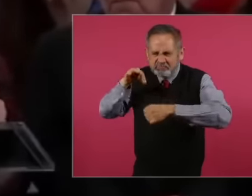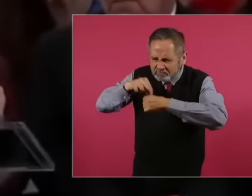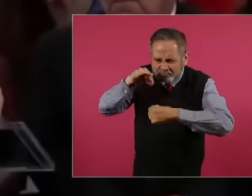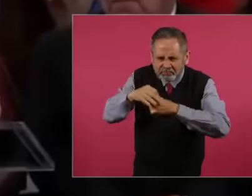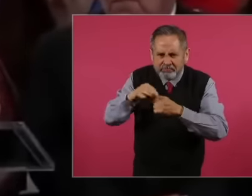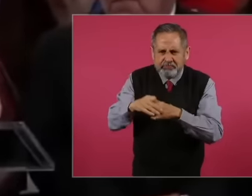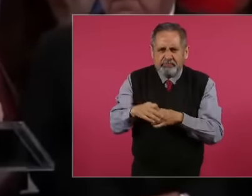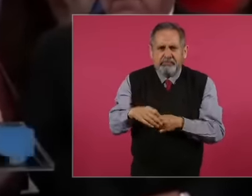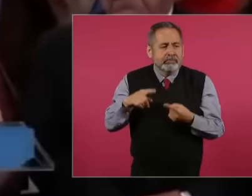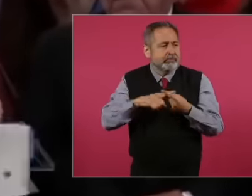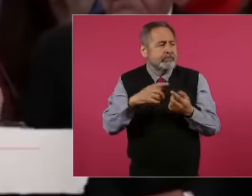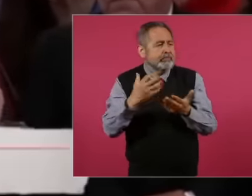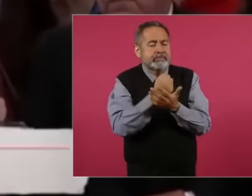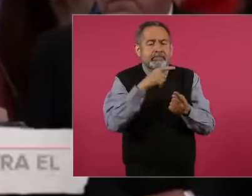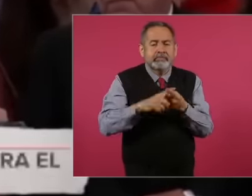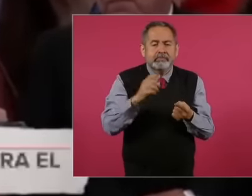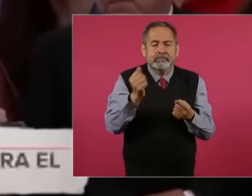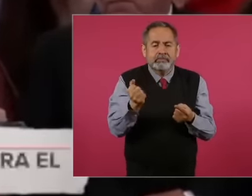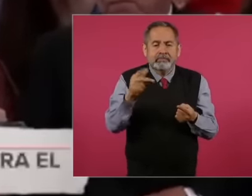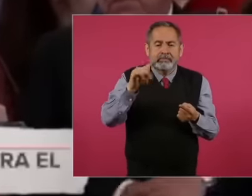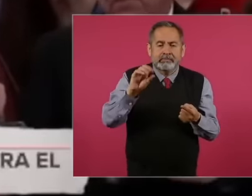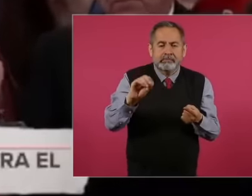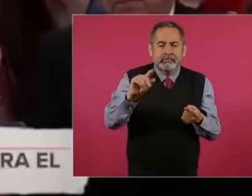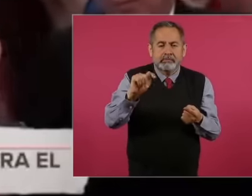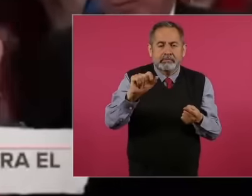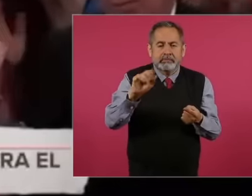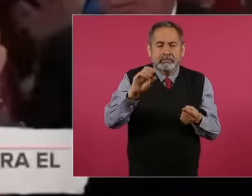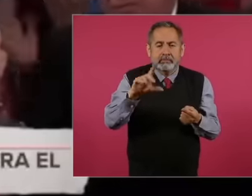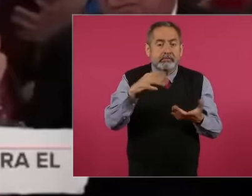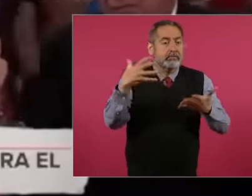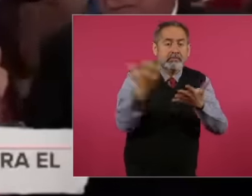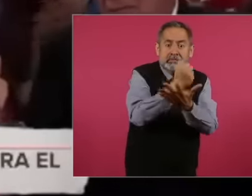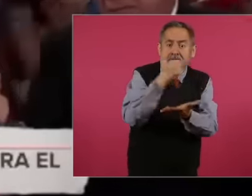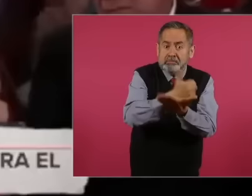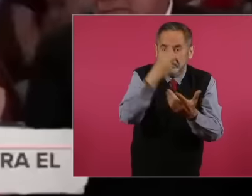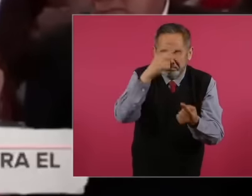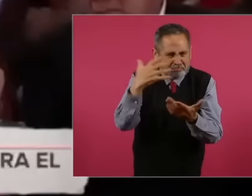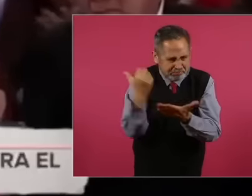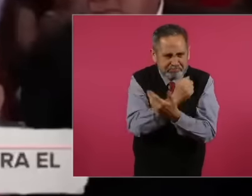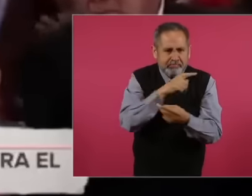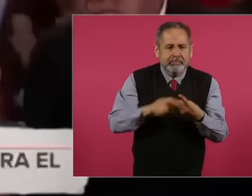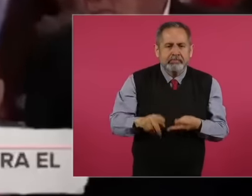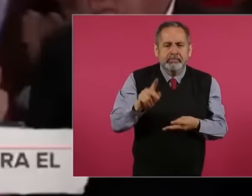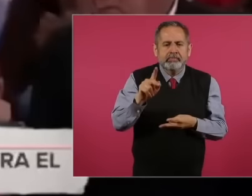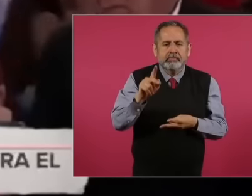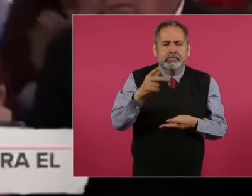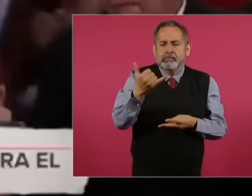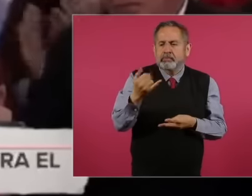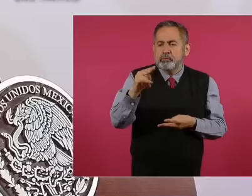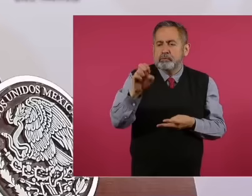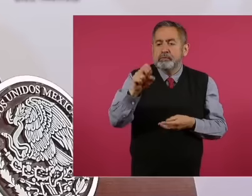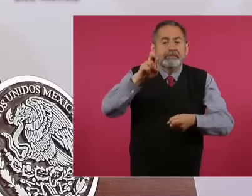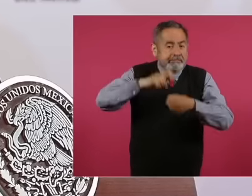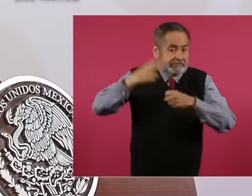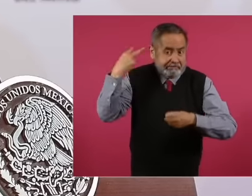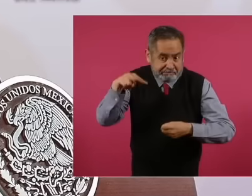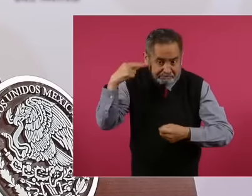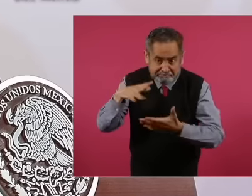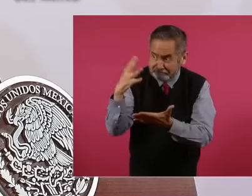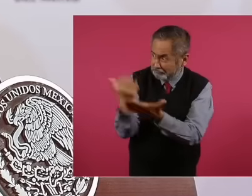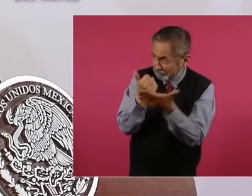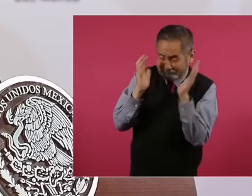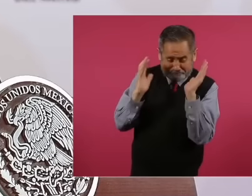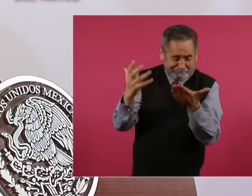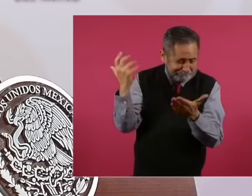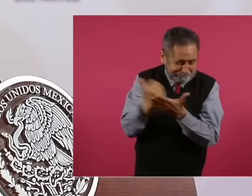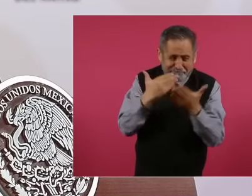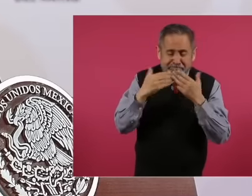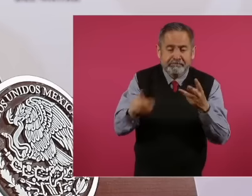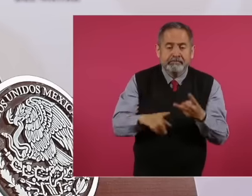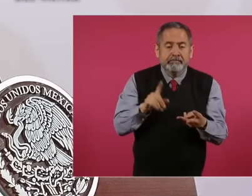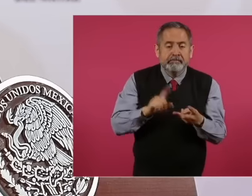Santiago's triumphs tabulated in Mexico City of Pepe yunes in Veracruz of liia of in